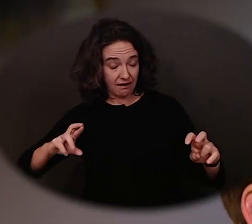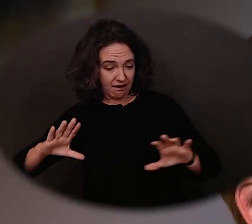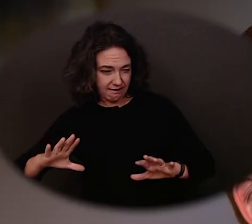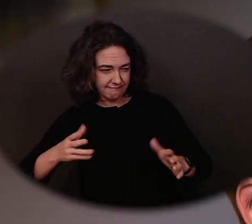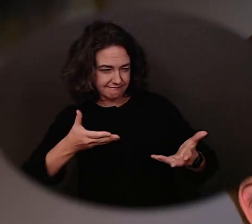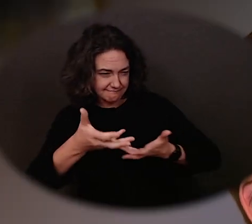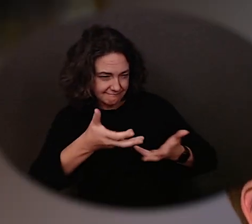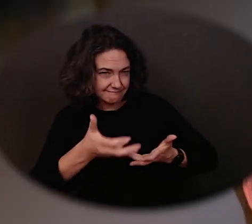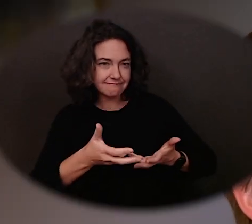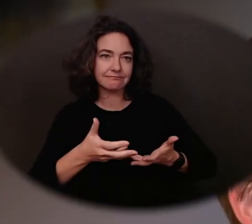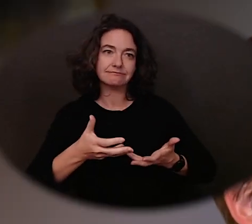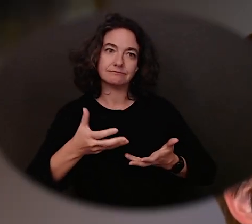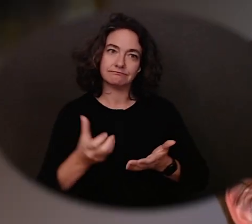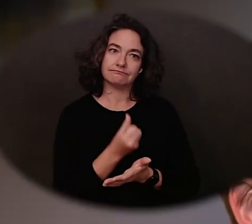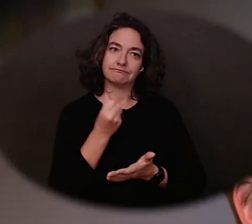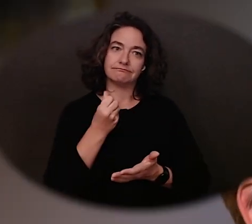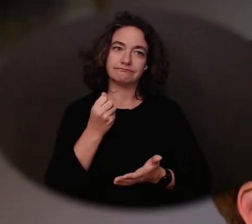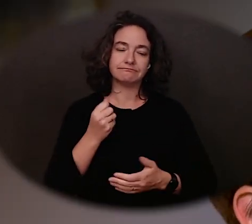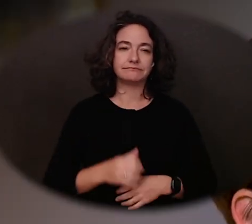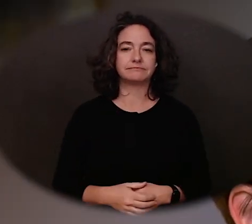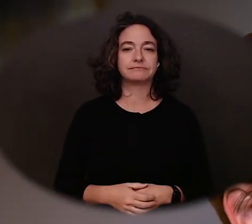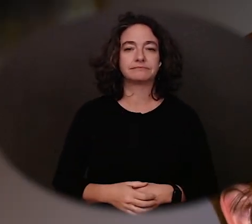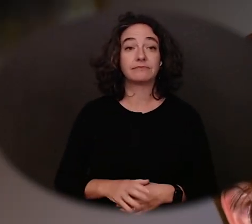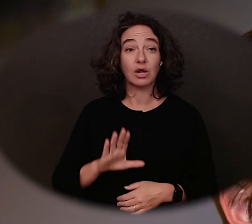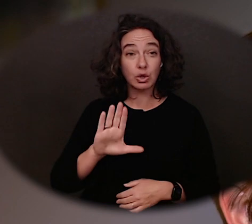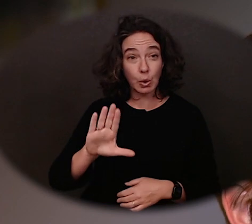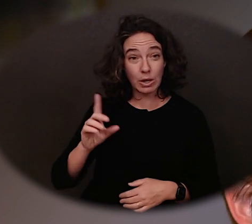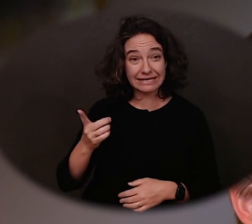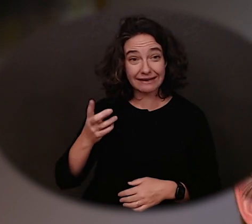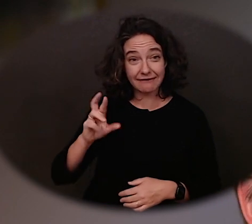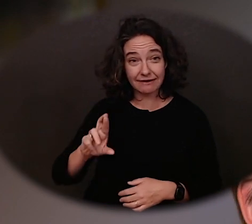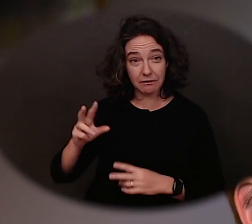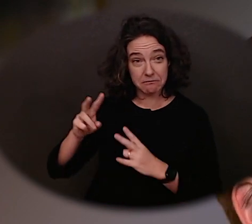Be sure to take full advantage of your DVR partners expertise.